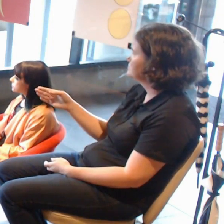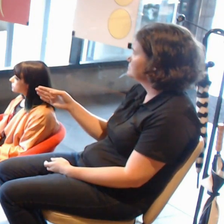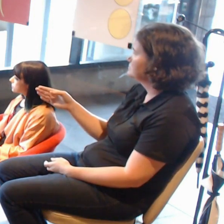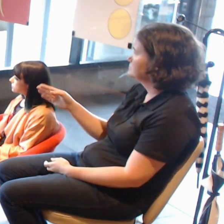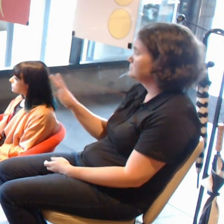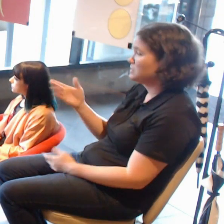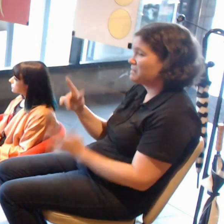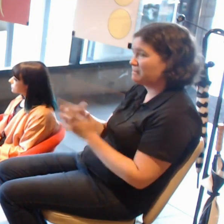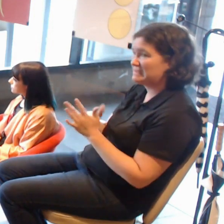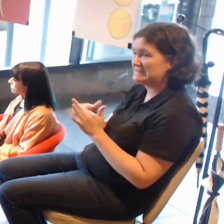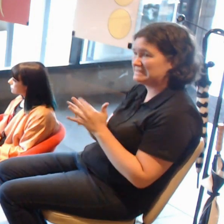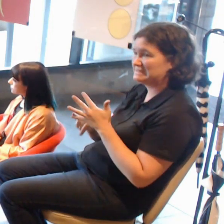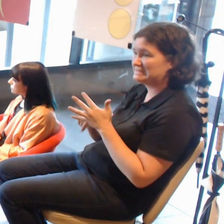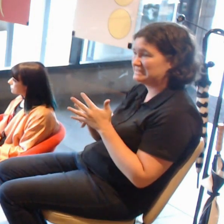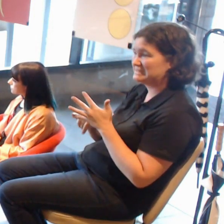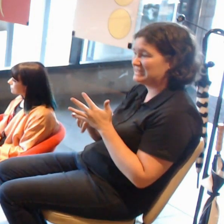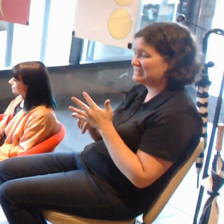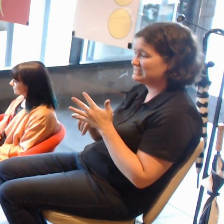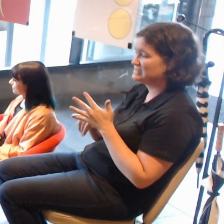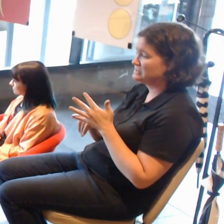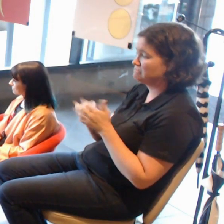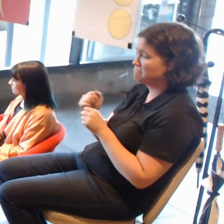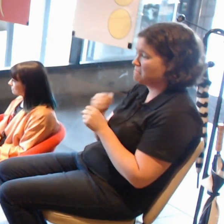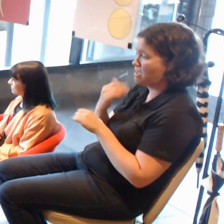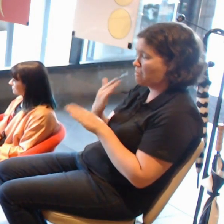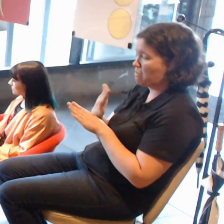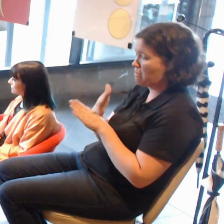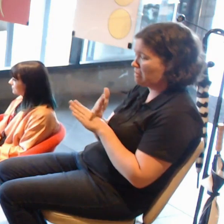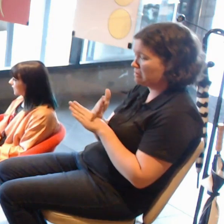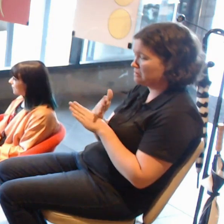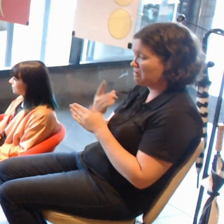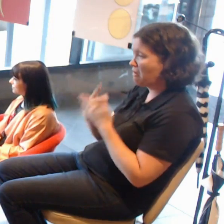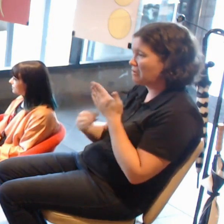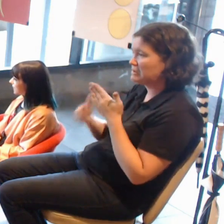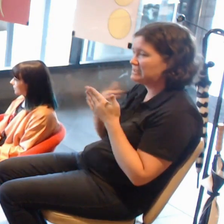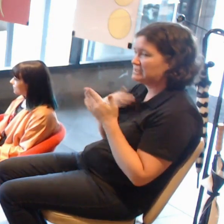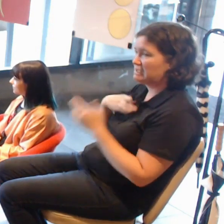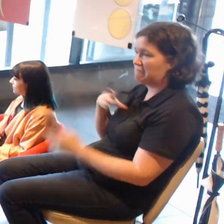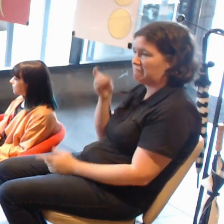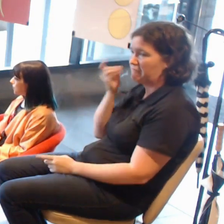a physical object, all you needed was a headset or phone for them to watch,